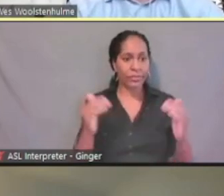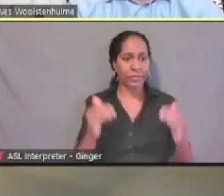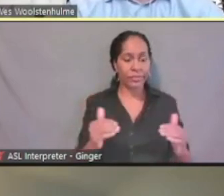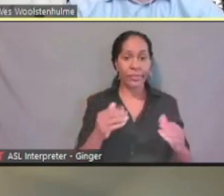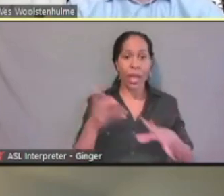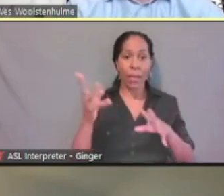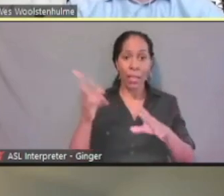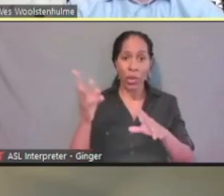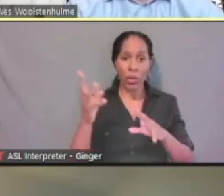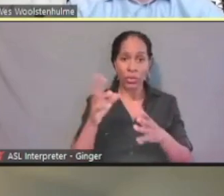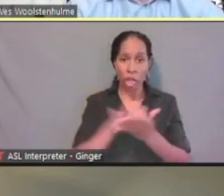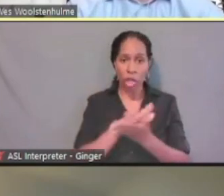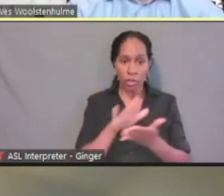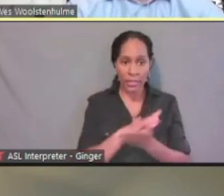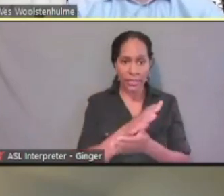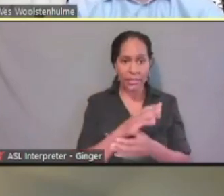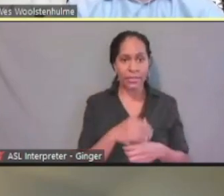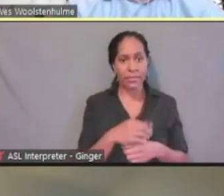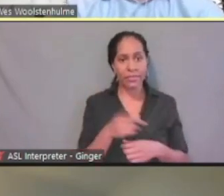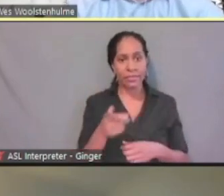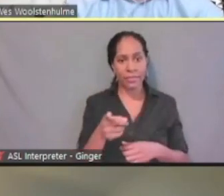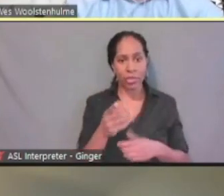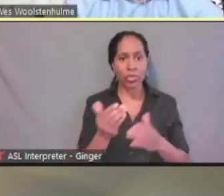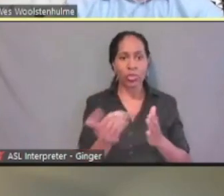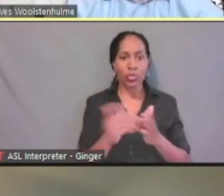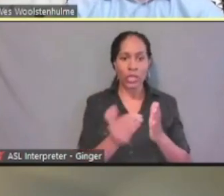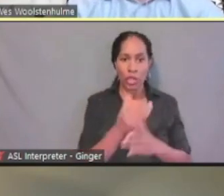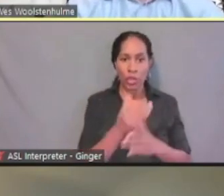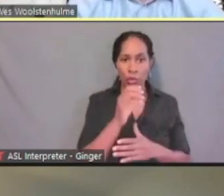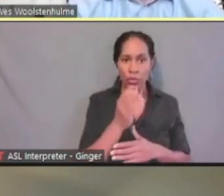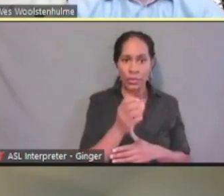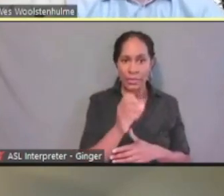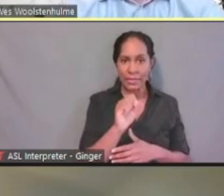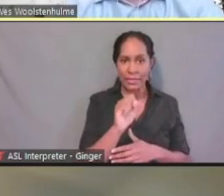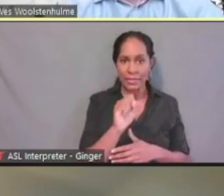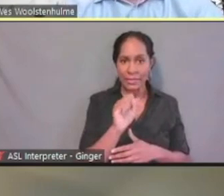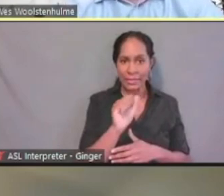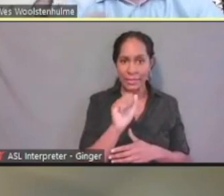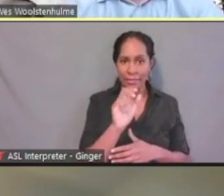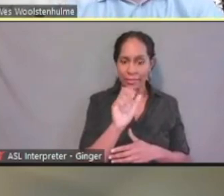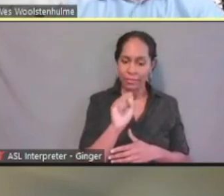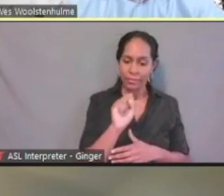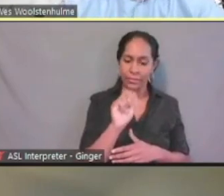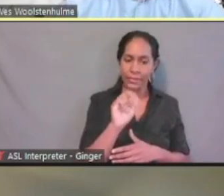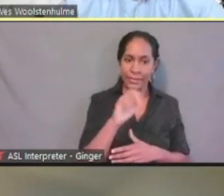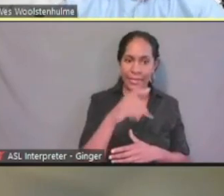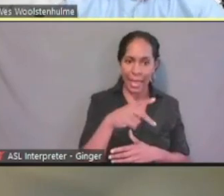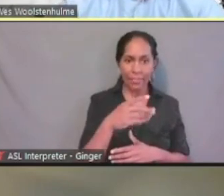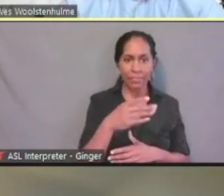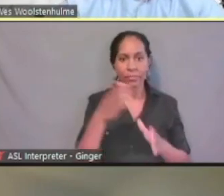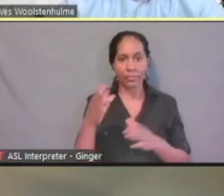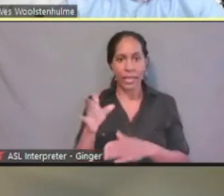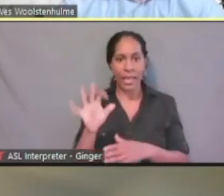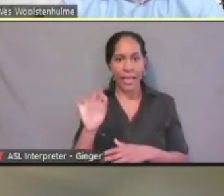renew SNAP, renew for FNS. Those will be coming in out in the real live ePASS